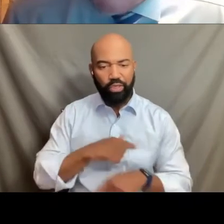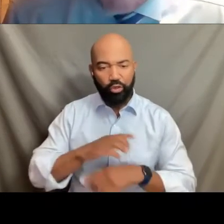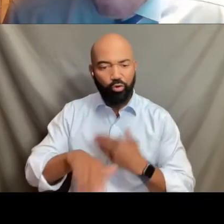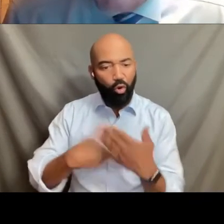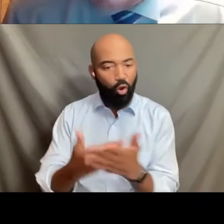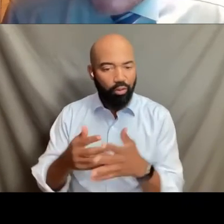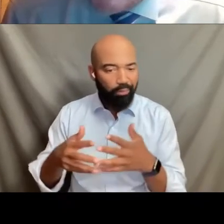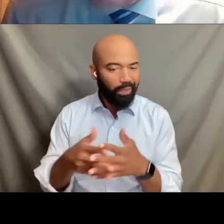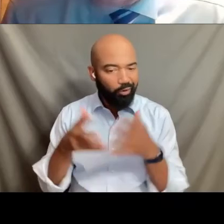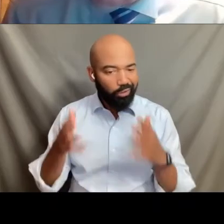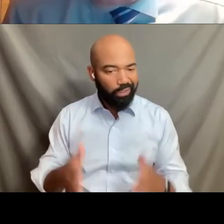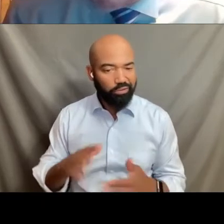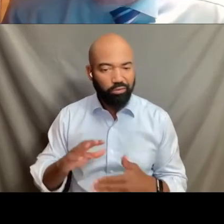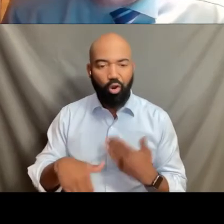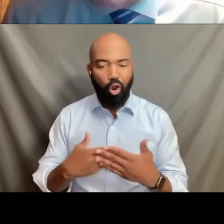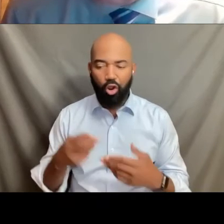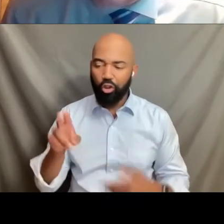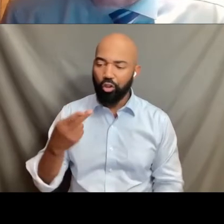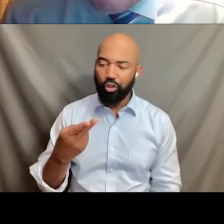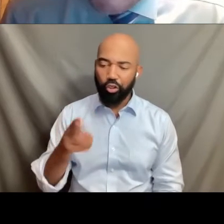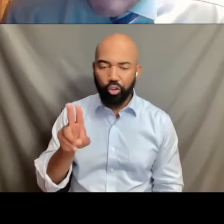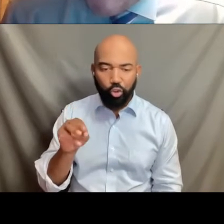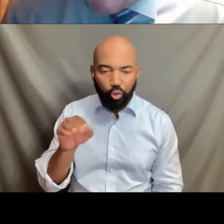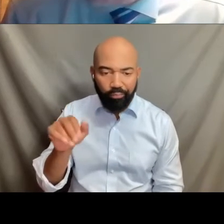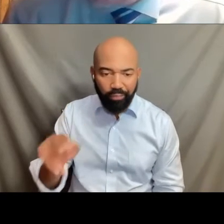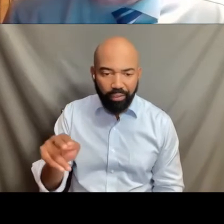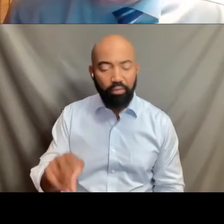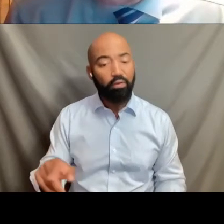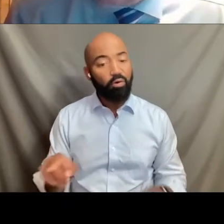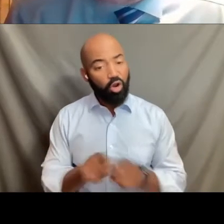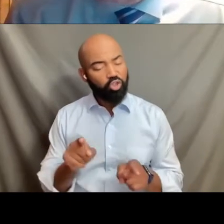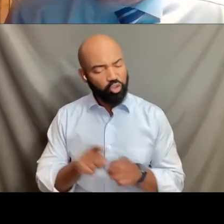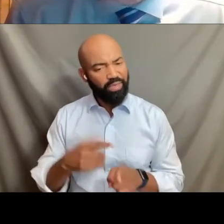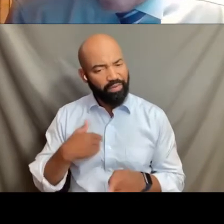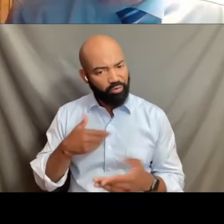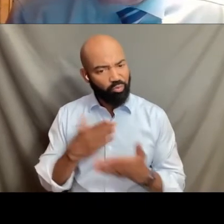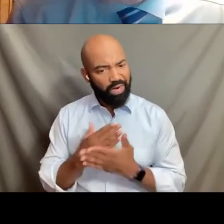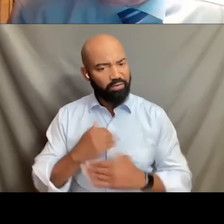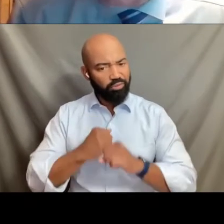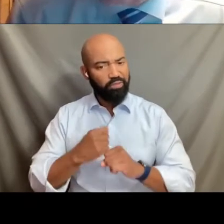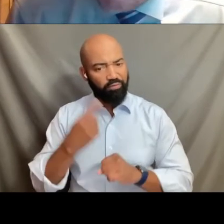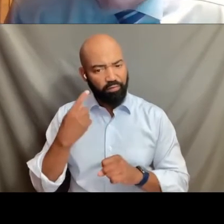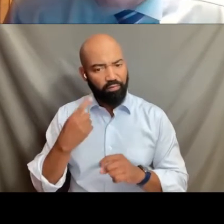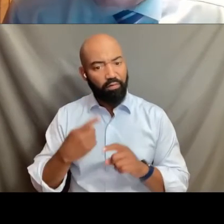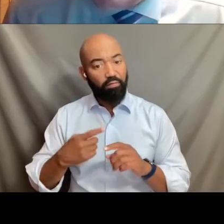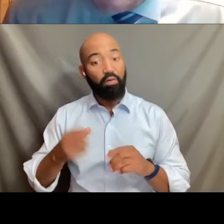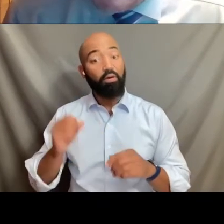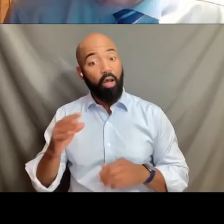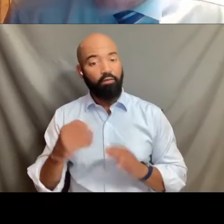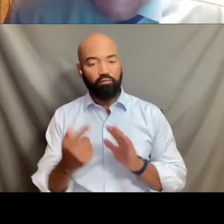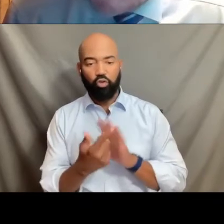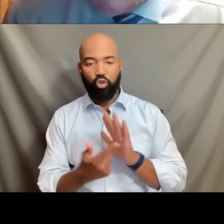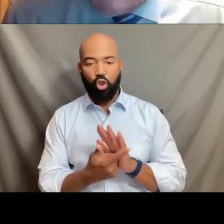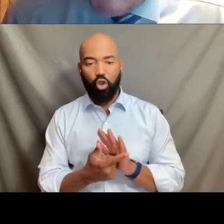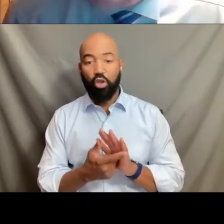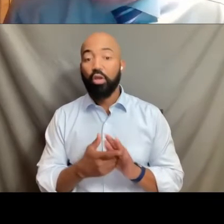we are all entitled to the protections of the law. Every reasonably that she will follow in Steven Breyer's capacity